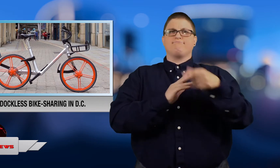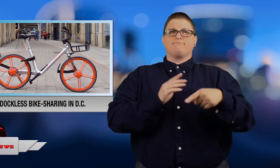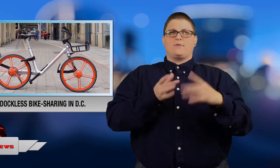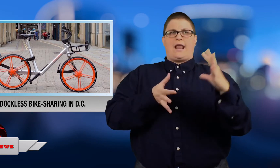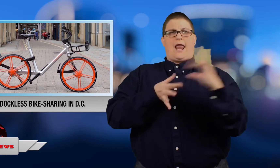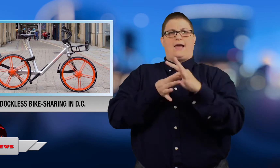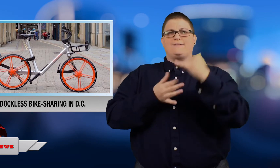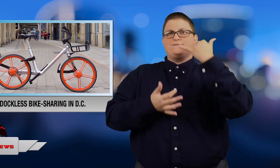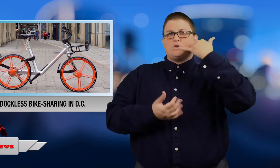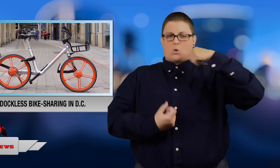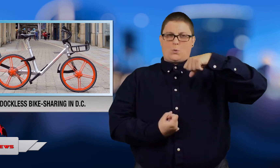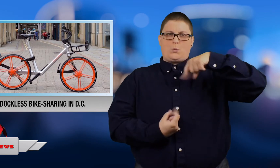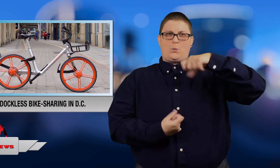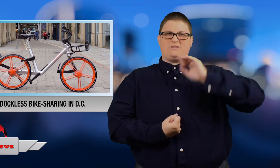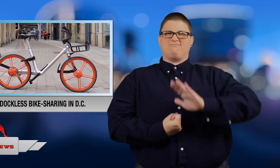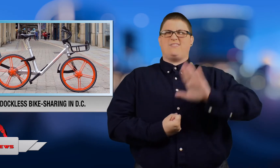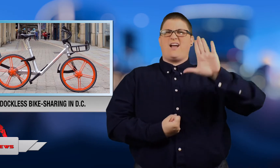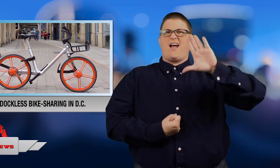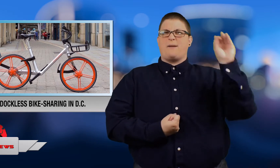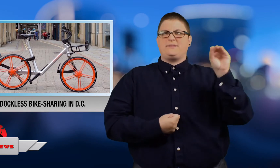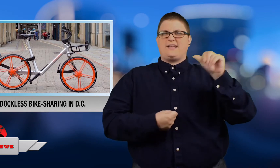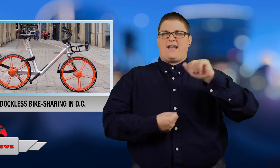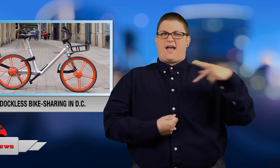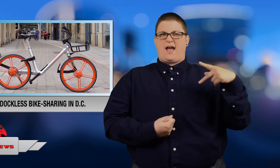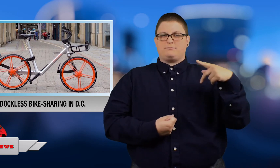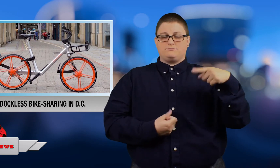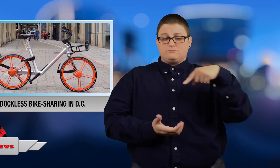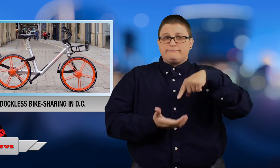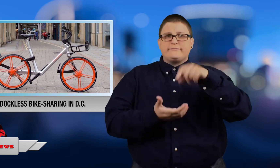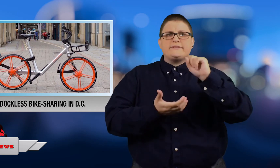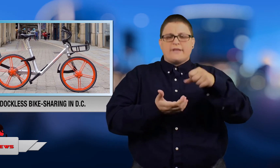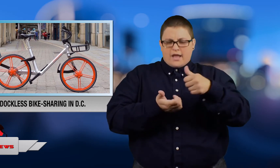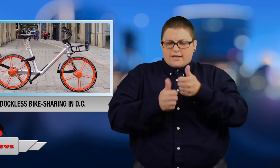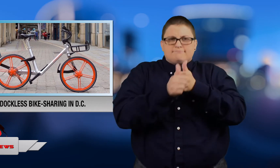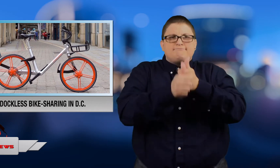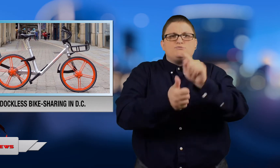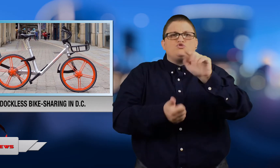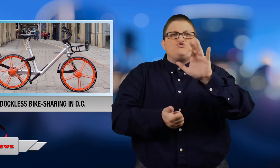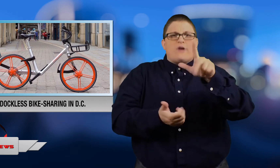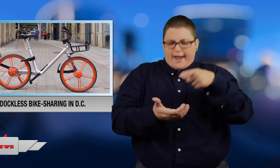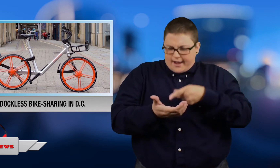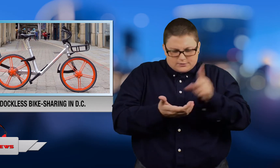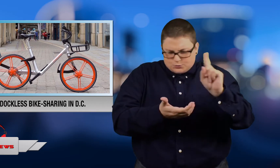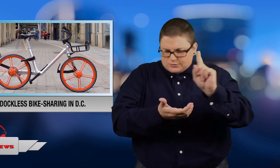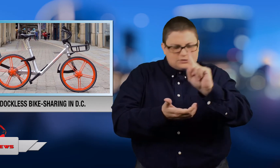smartphone app.